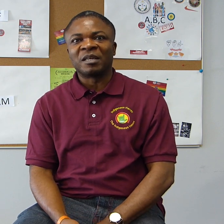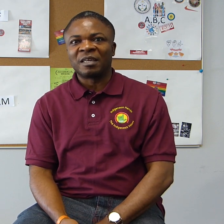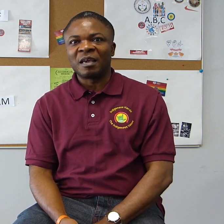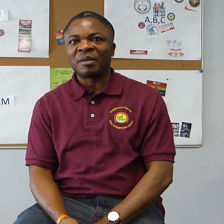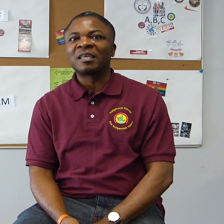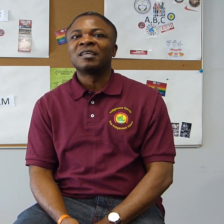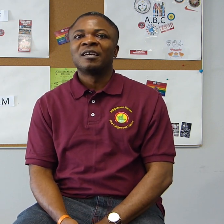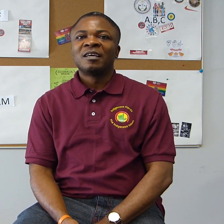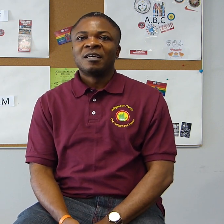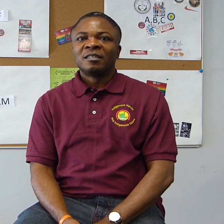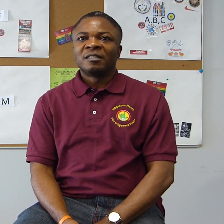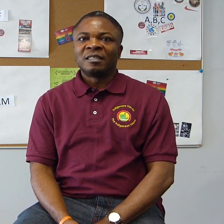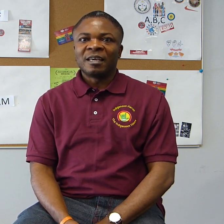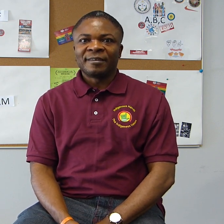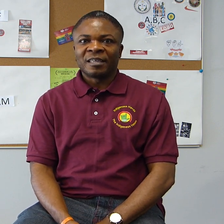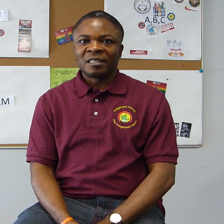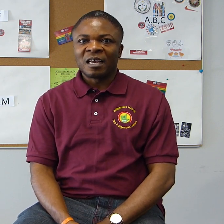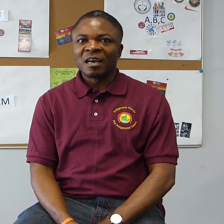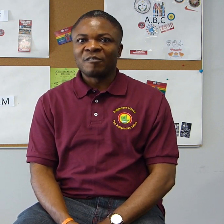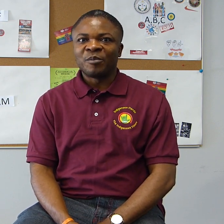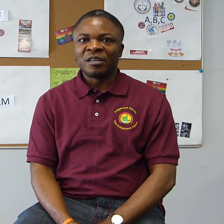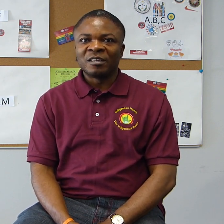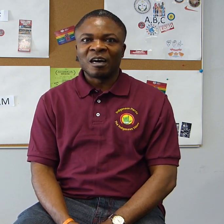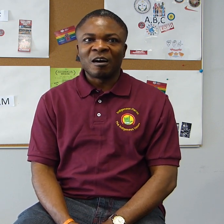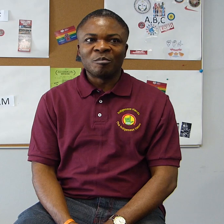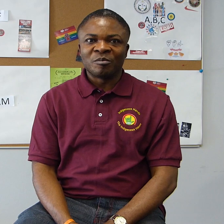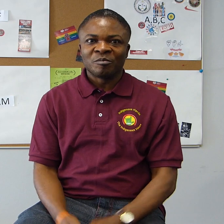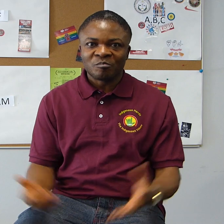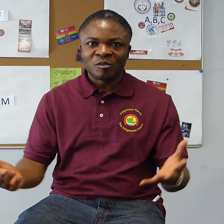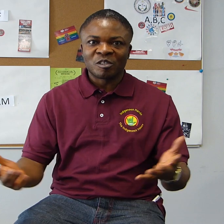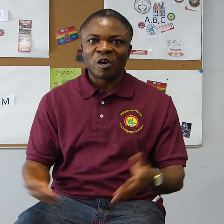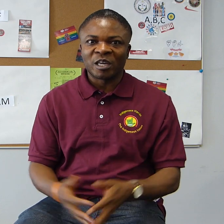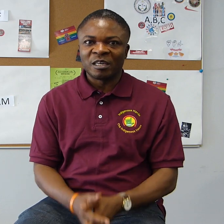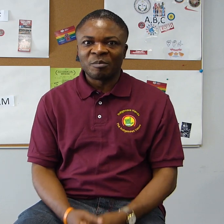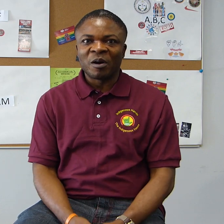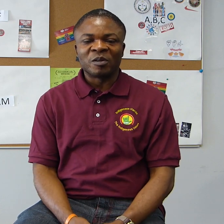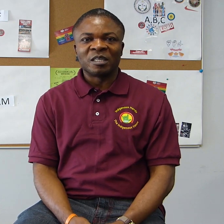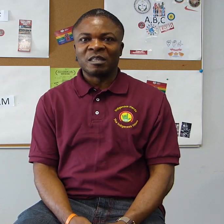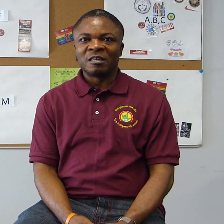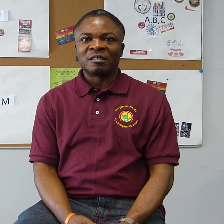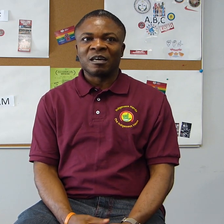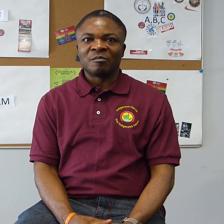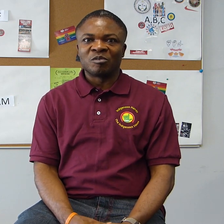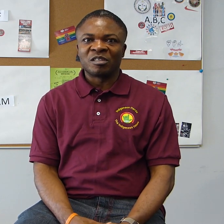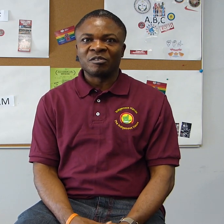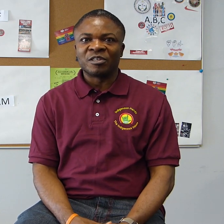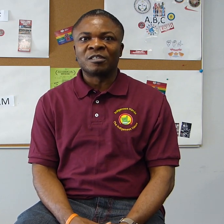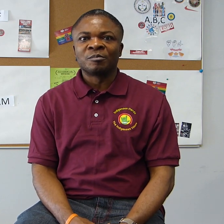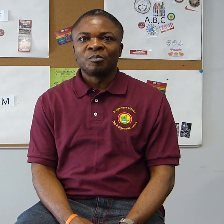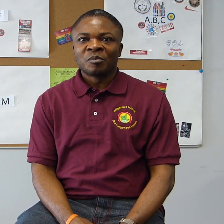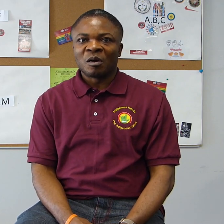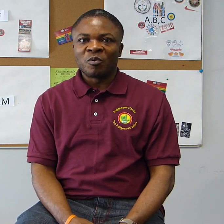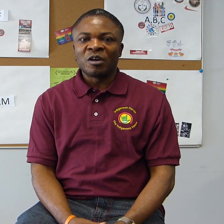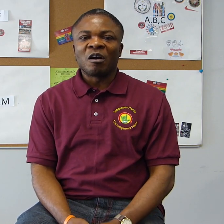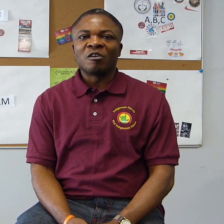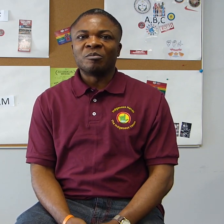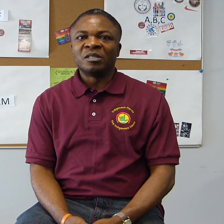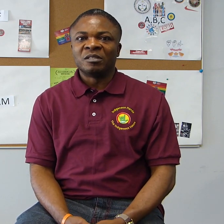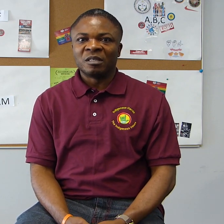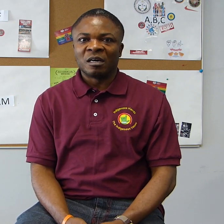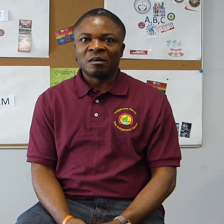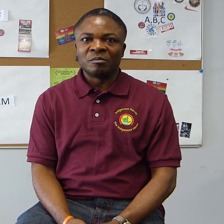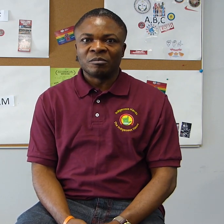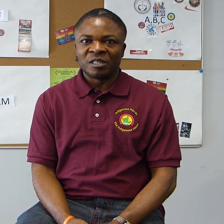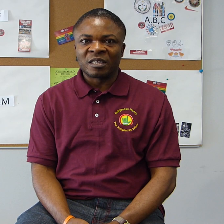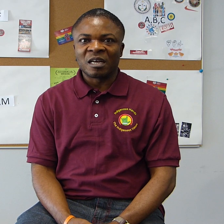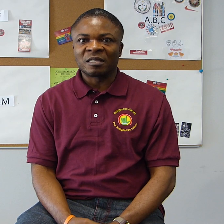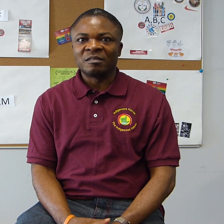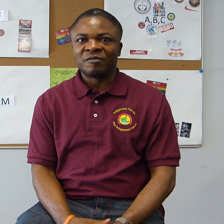pandemic. Today, as I have been talking about in this series that we are going to be discussing